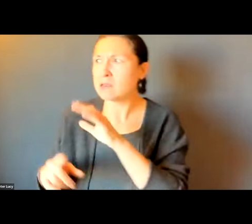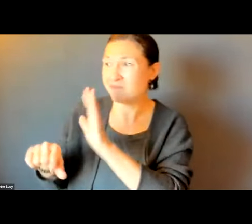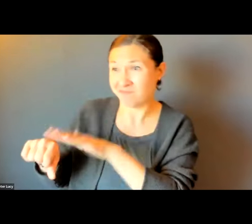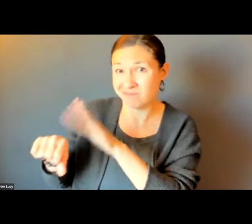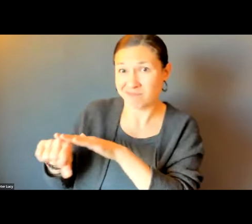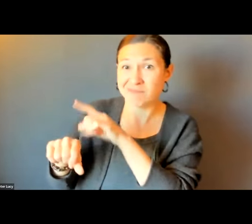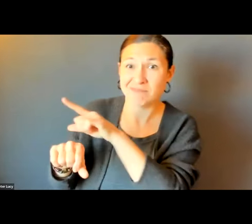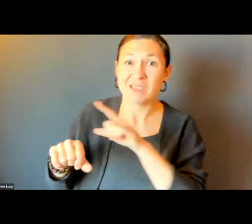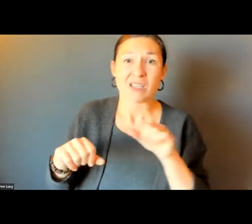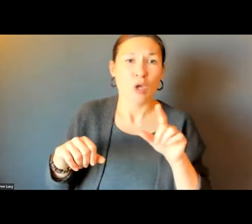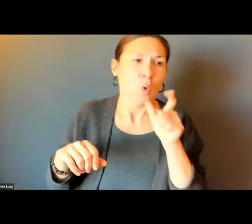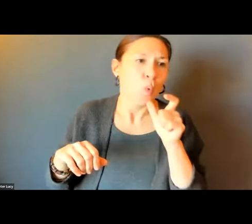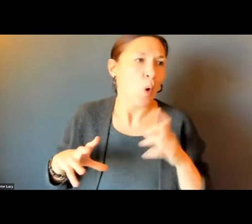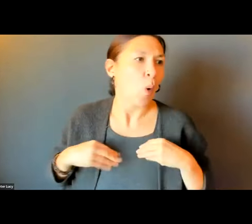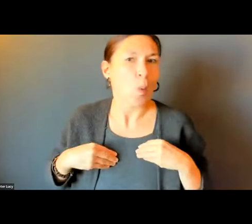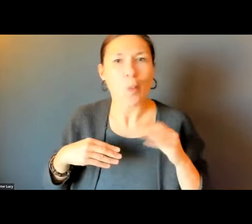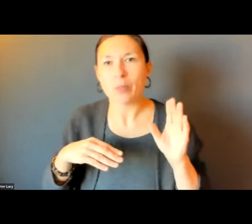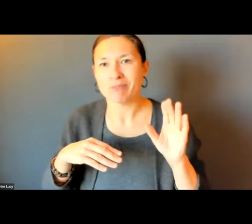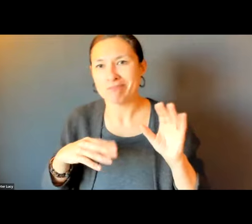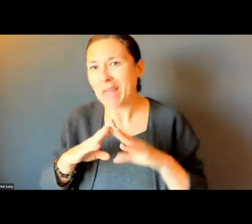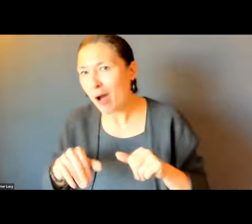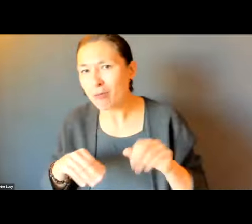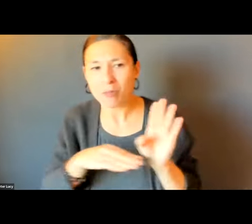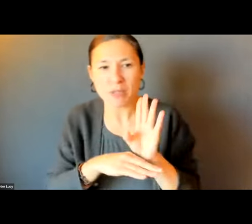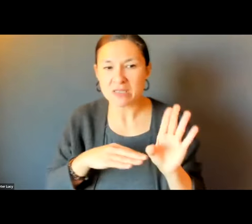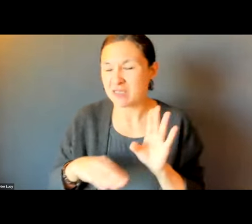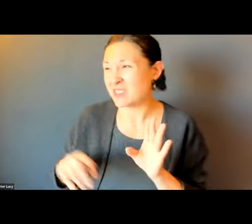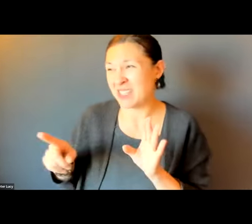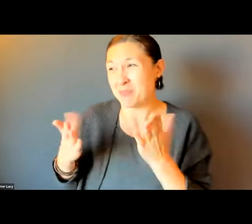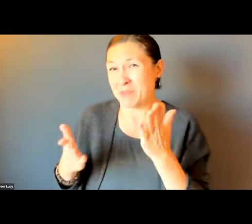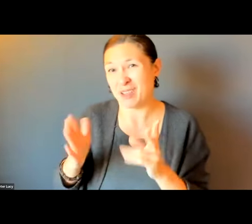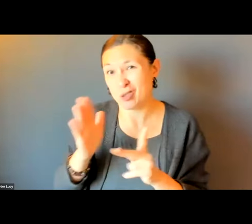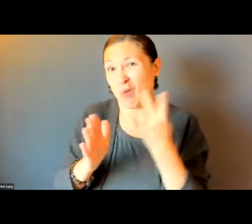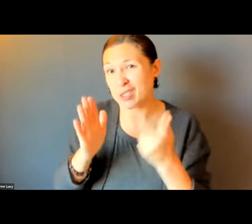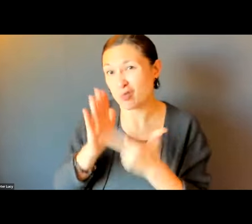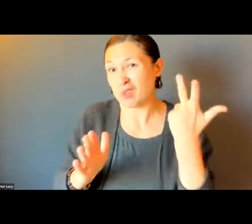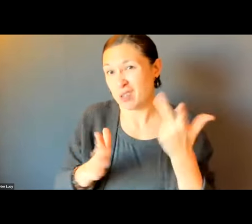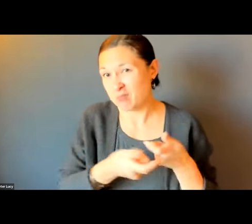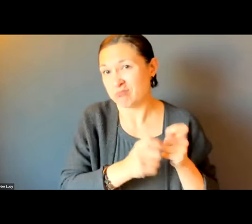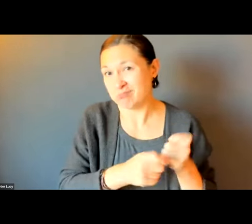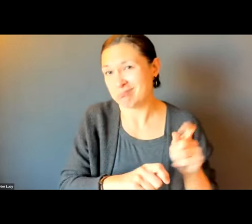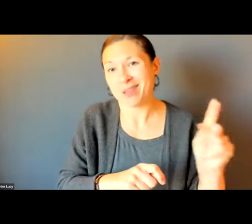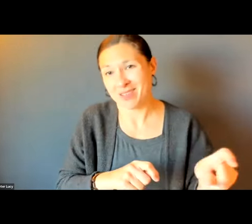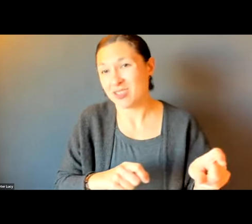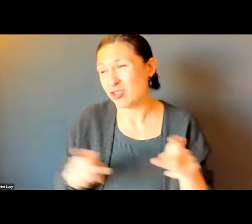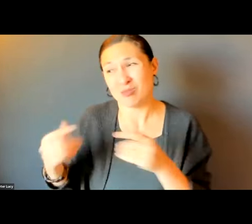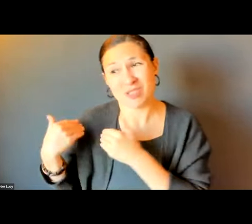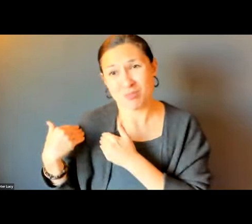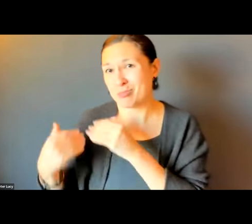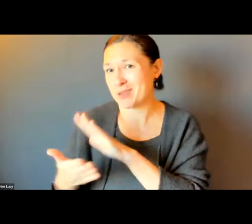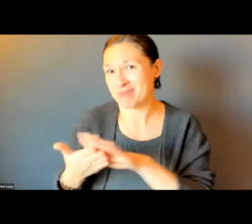MESSAGE TO PROPERTY OWNERS YOU MAY HAVE TO CLEAR THE RAMP A FEW TIMES AFTER A SNOW. THEY WILL GET A TICKET IF THEY